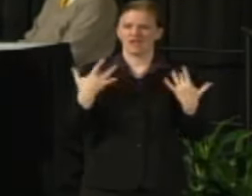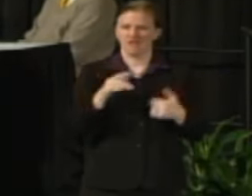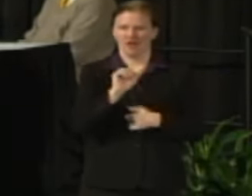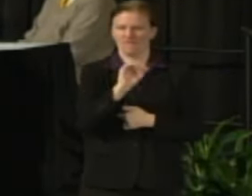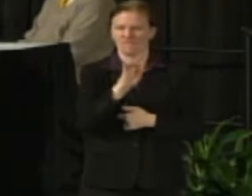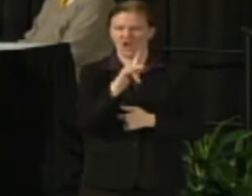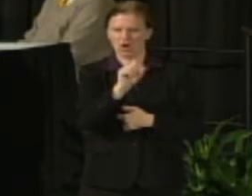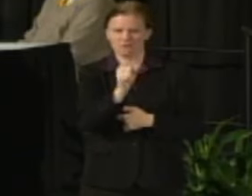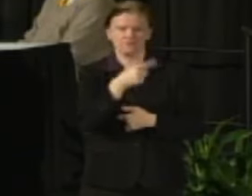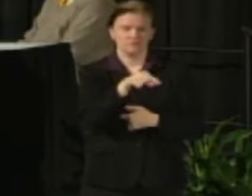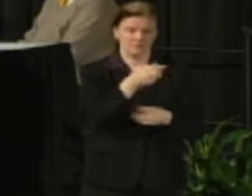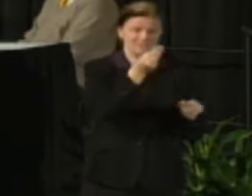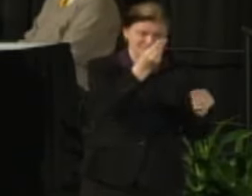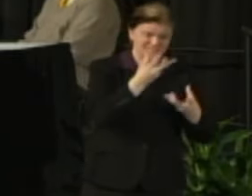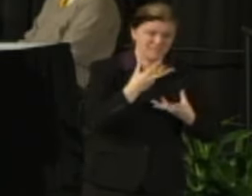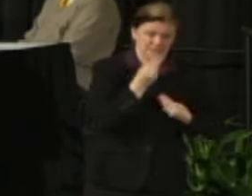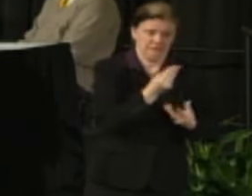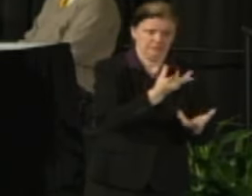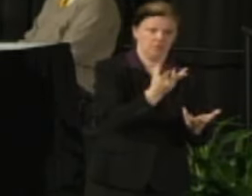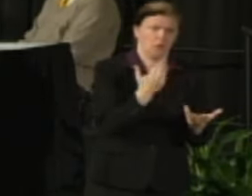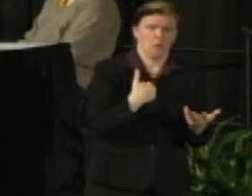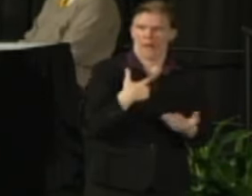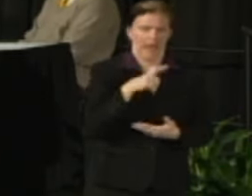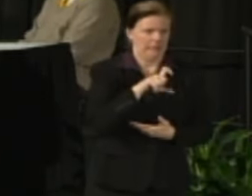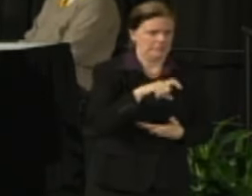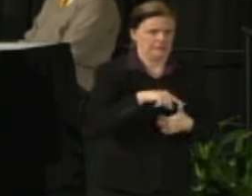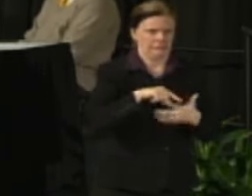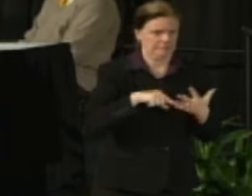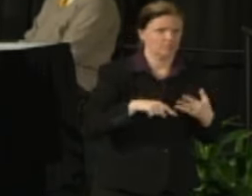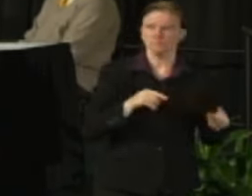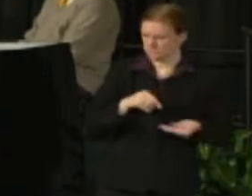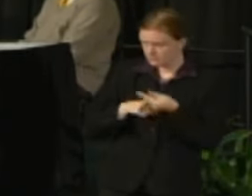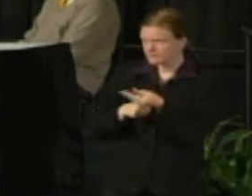to provide the background, the documents, the materials that we're providing for the press